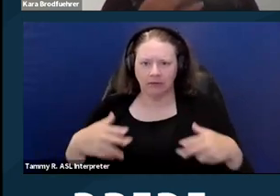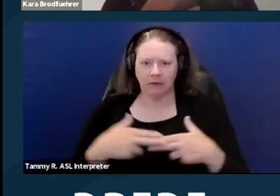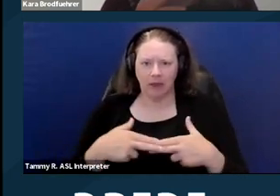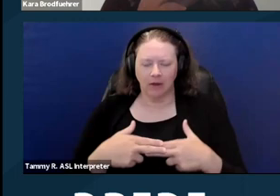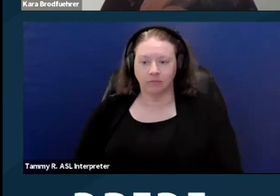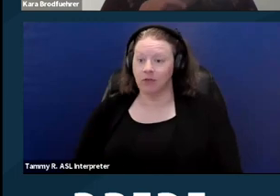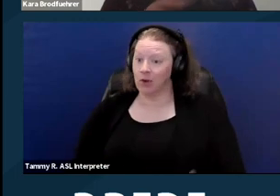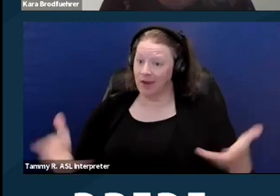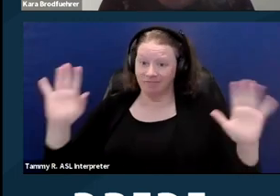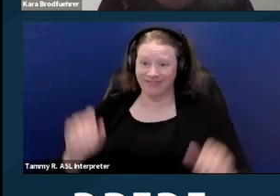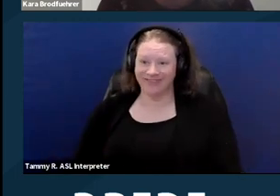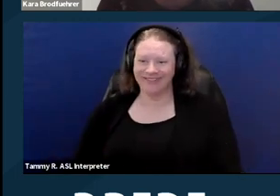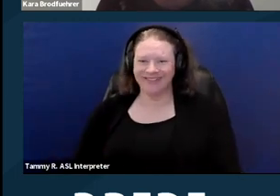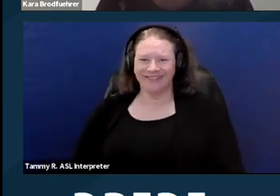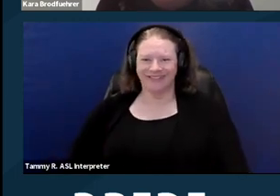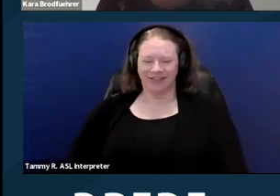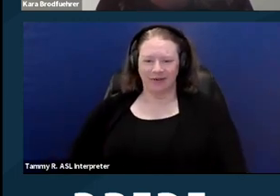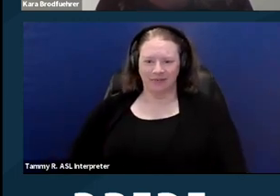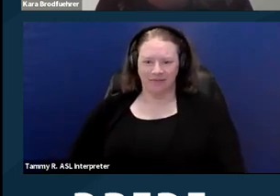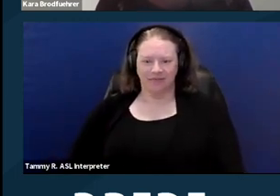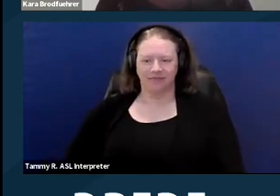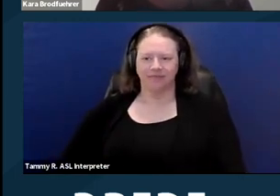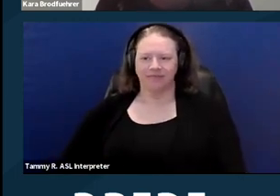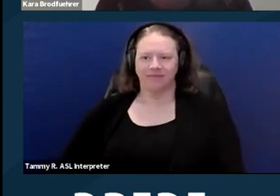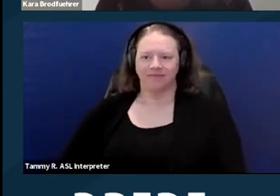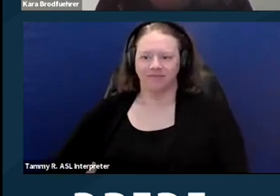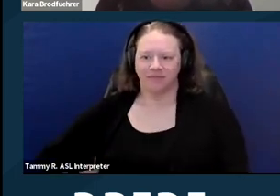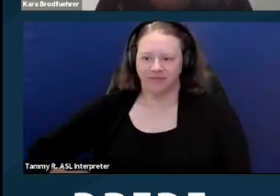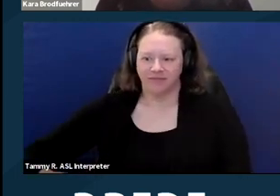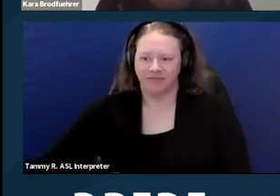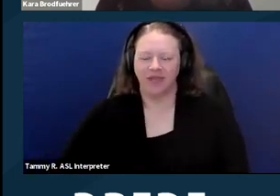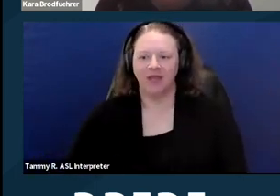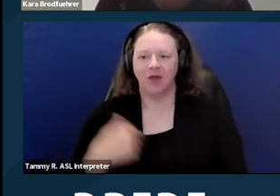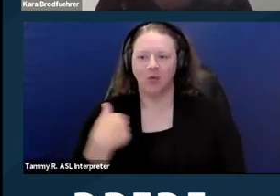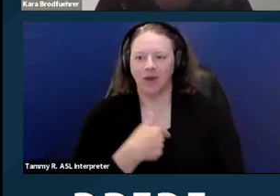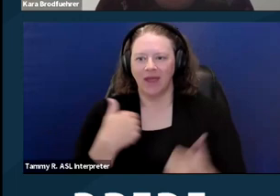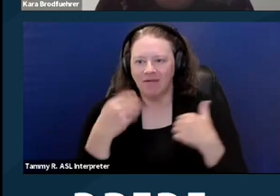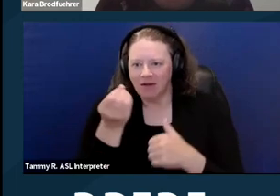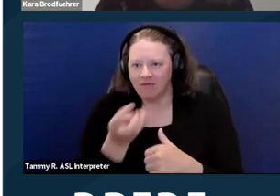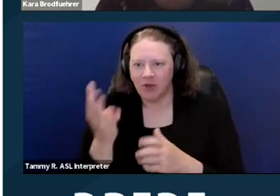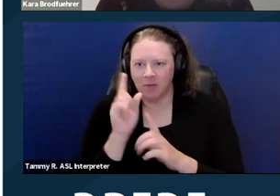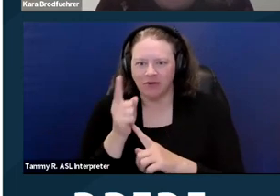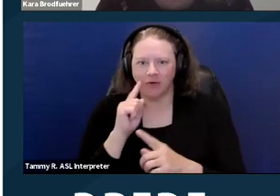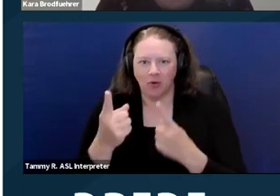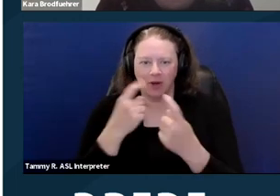All right. And with that I think we have a few minutes for questions. [Michelle] Thanks, Kara.